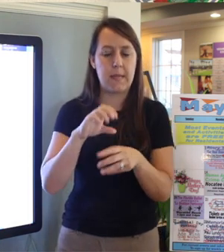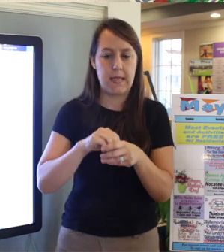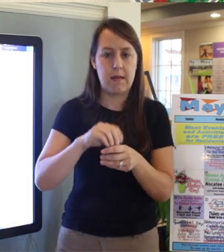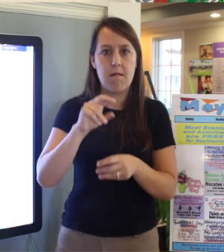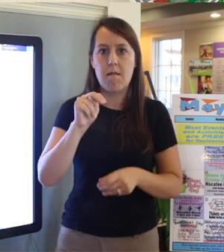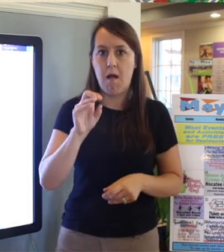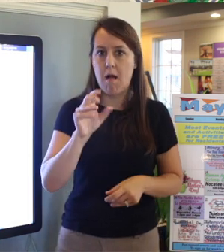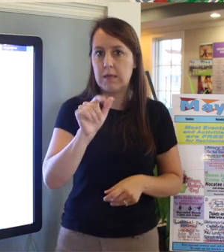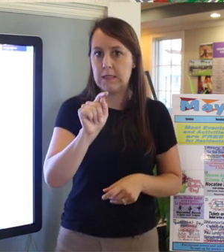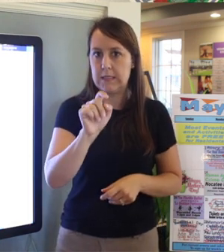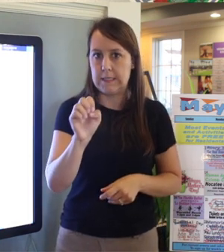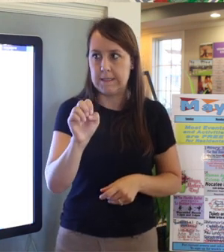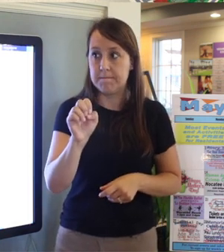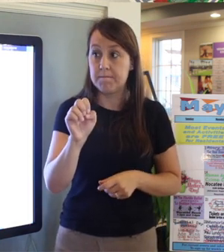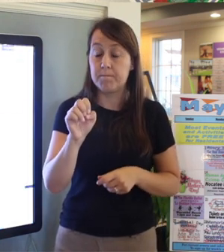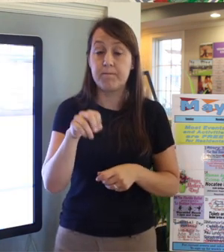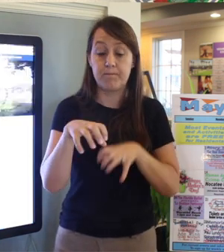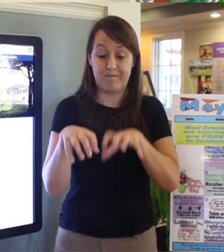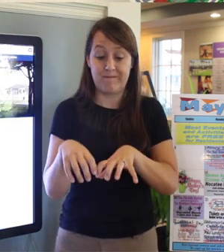and across the street from the Welcome Center